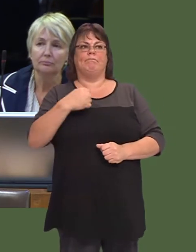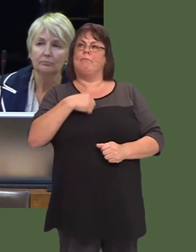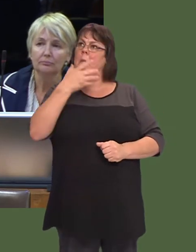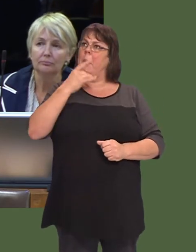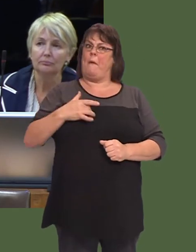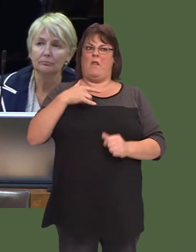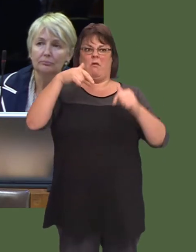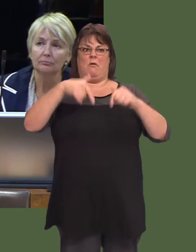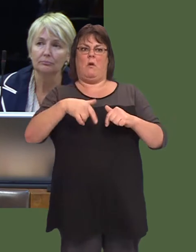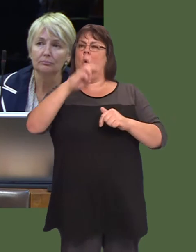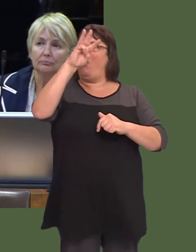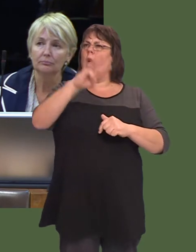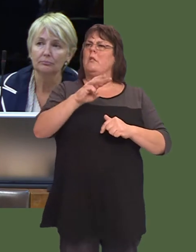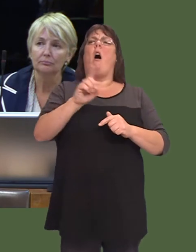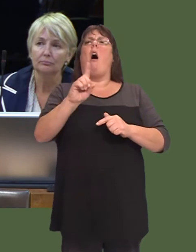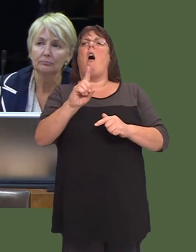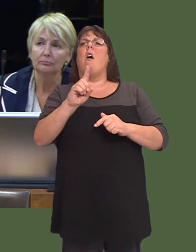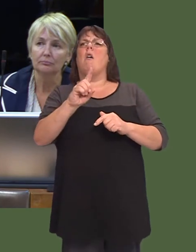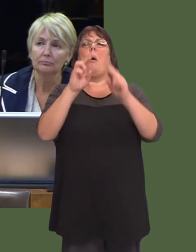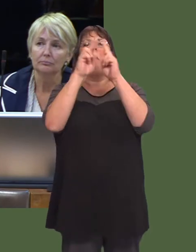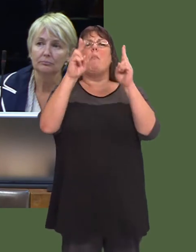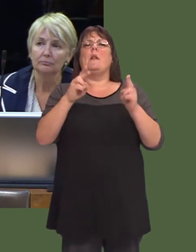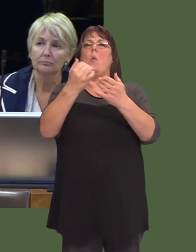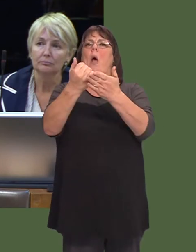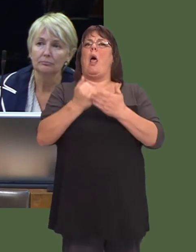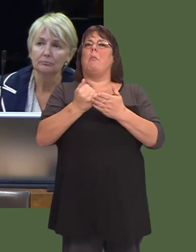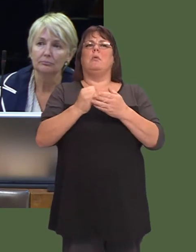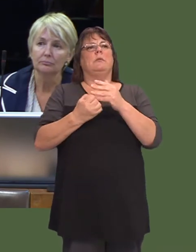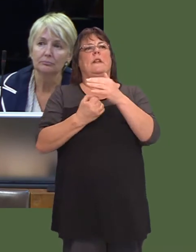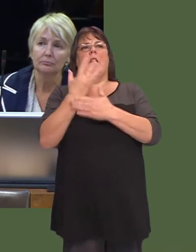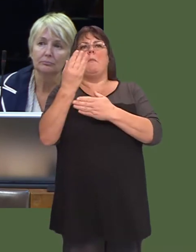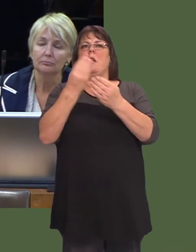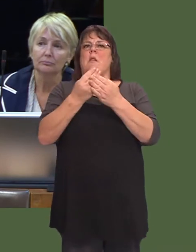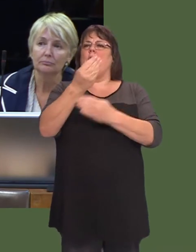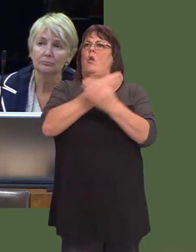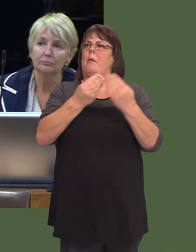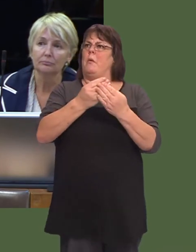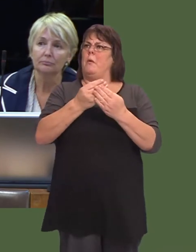are highlighted as tools for economic development, rather than as part of a countryís criminal